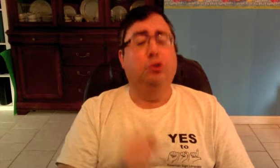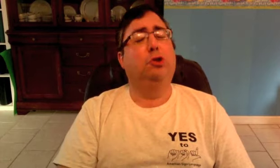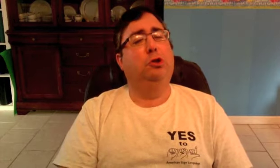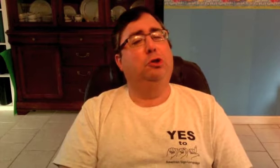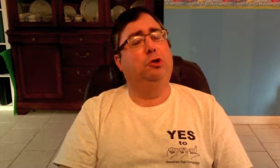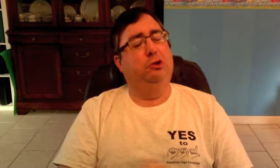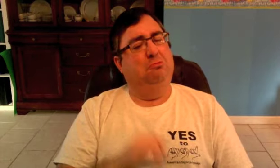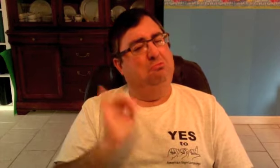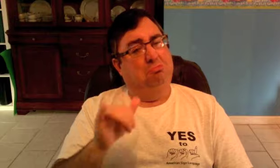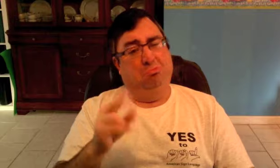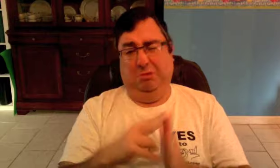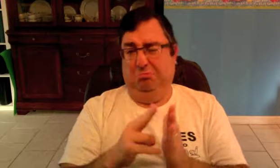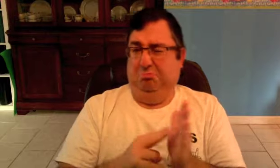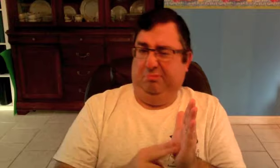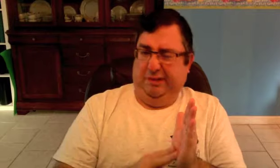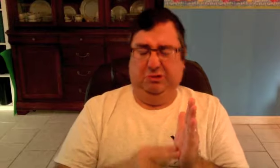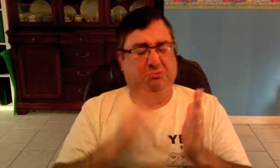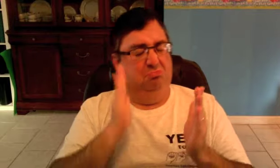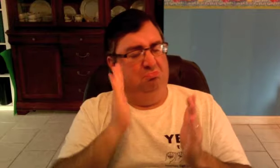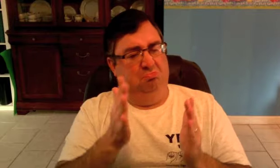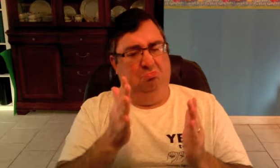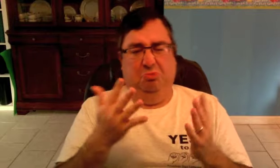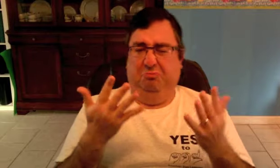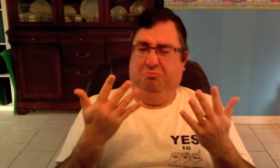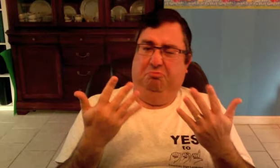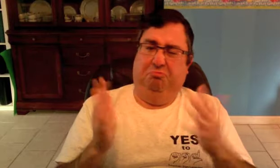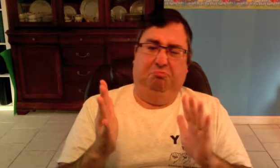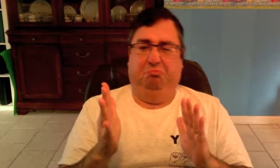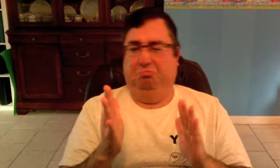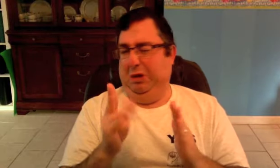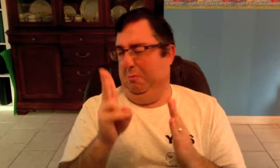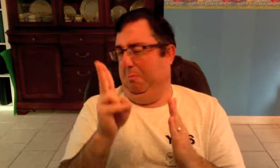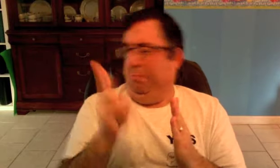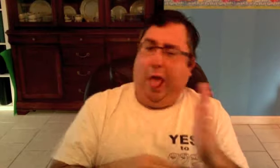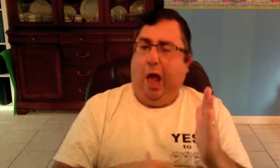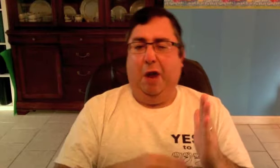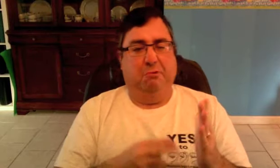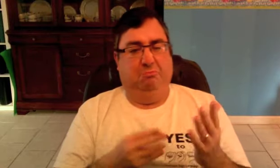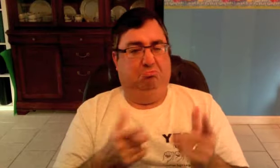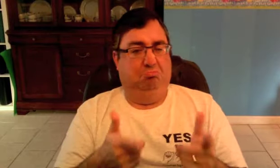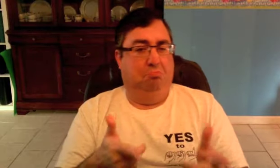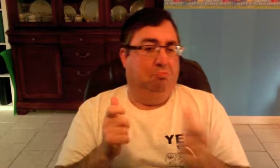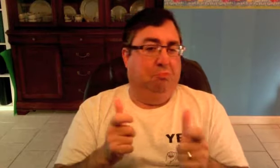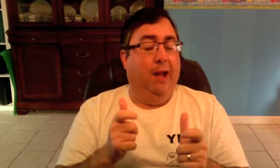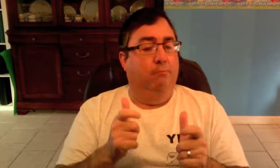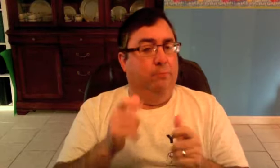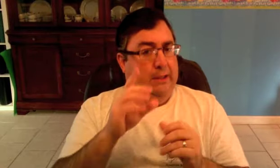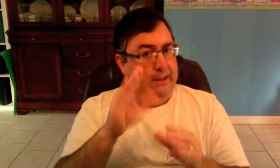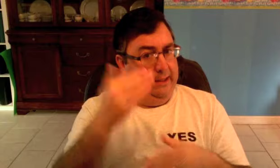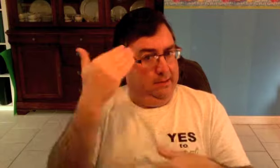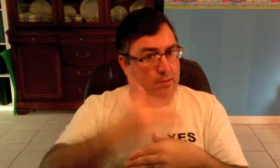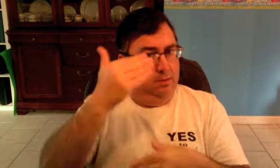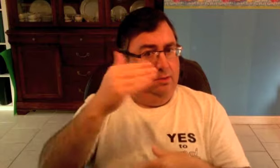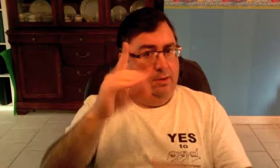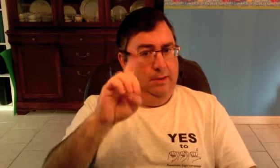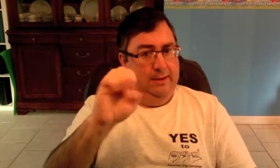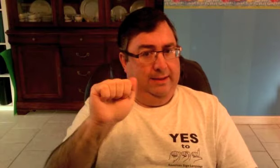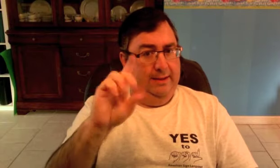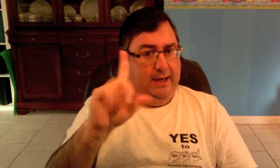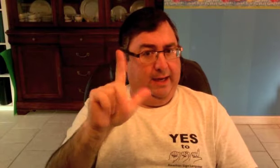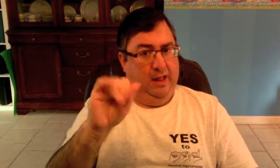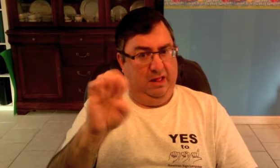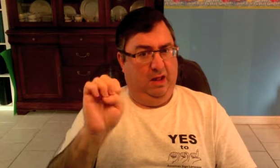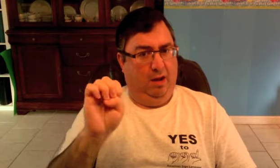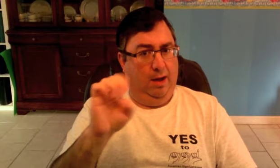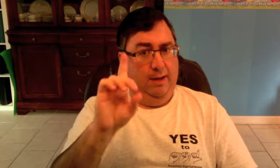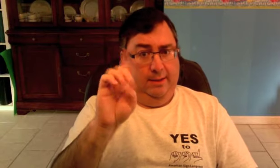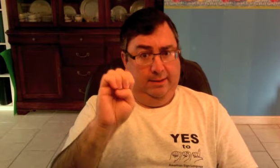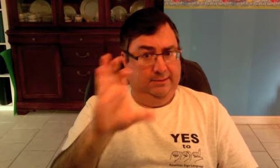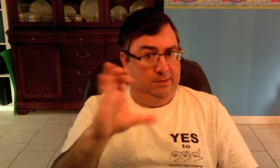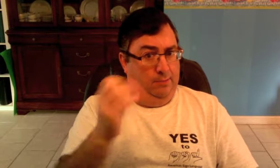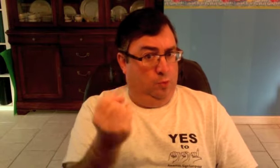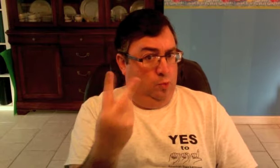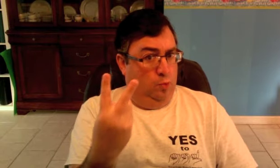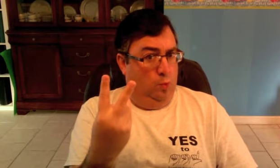I thought for sure that this petition would meet the quota quickly by the deadline, which is December 12.